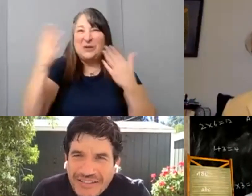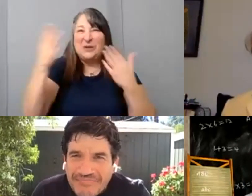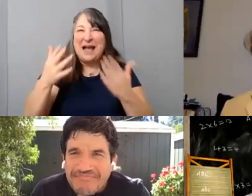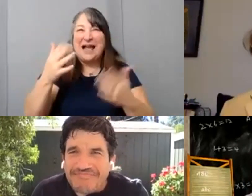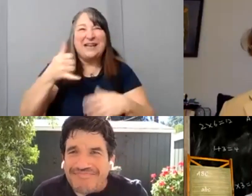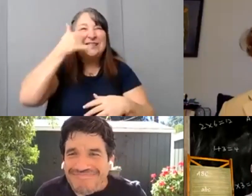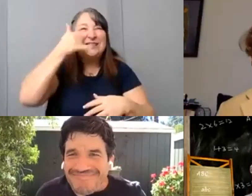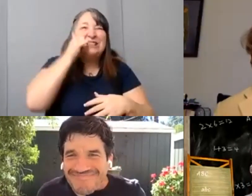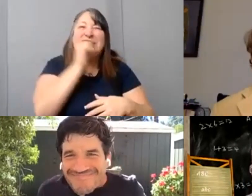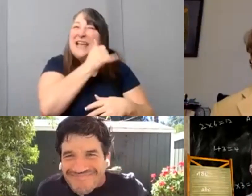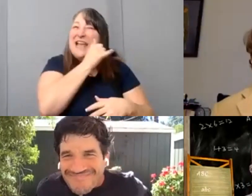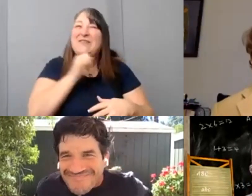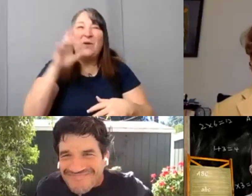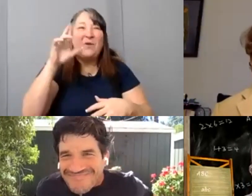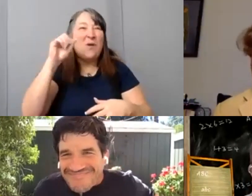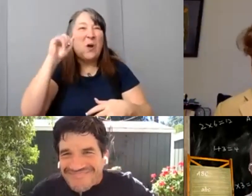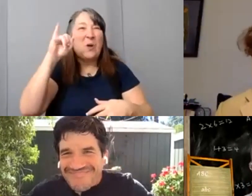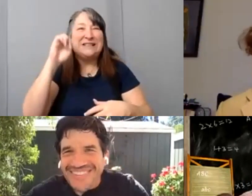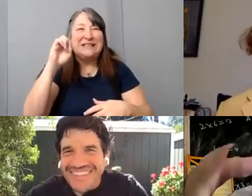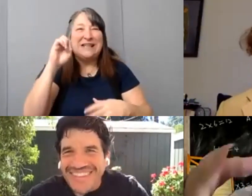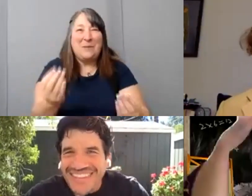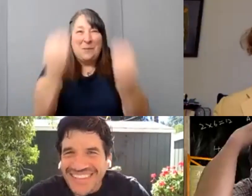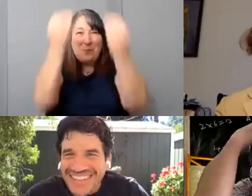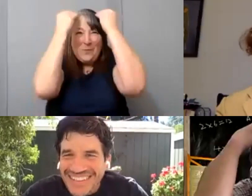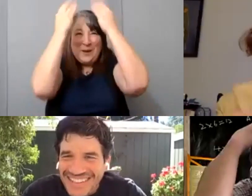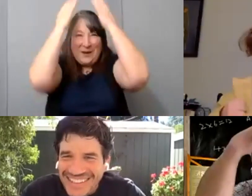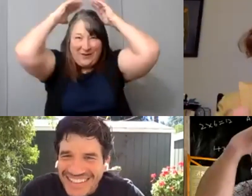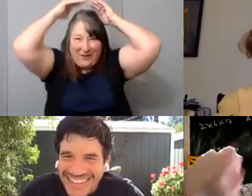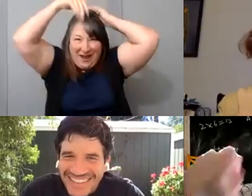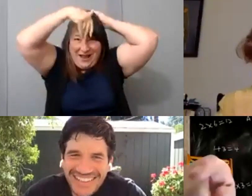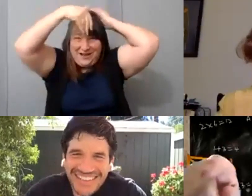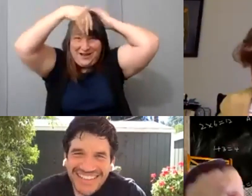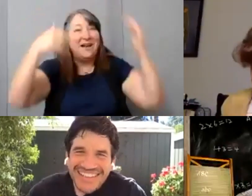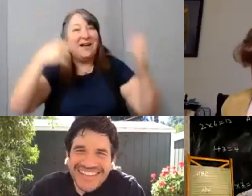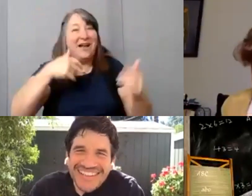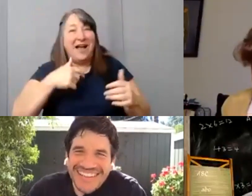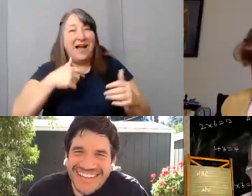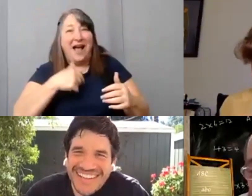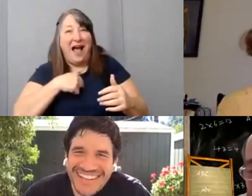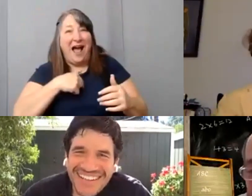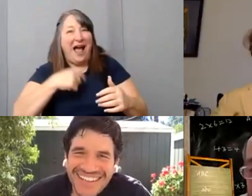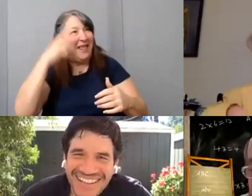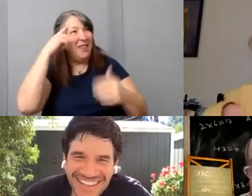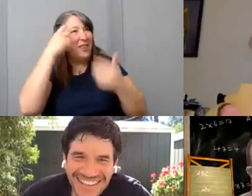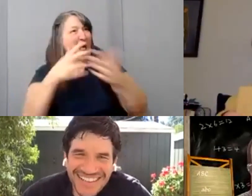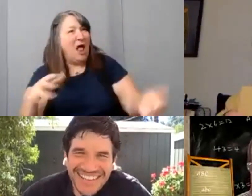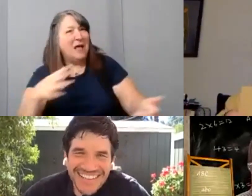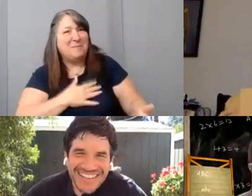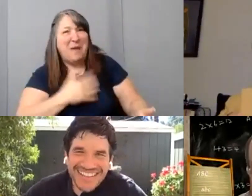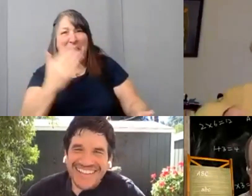[Nic] Yes that's right. I have a dog who is.. [Danny] I was looking for my toupee and I think I see it on you.